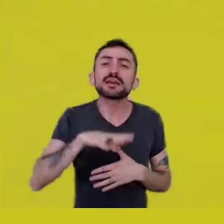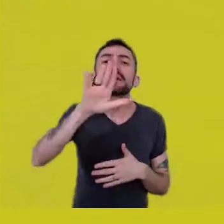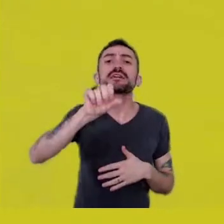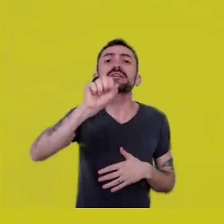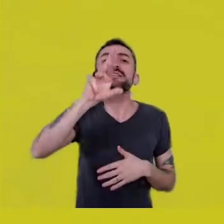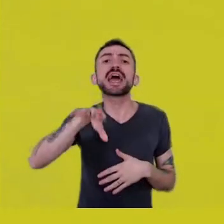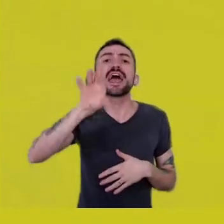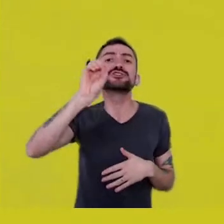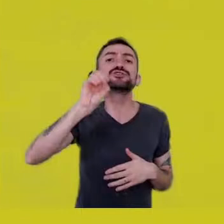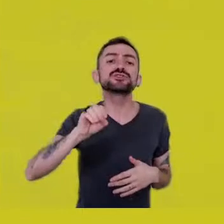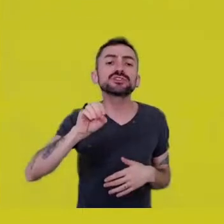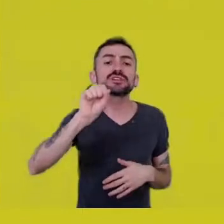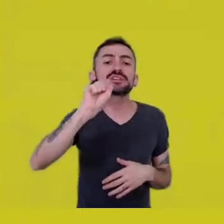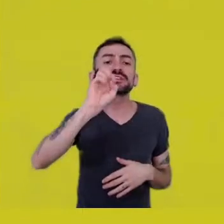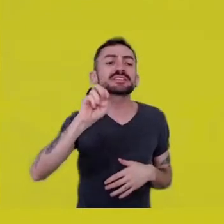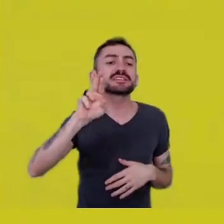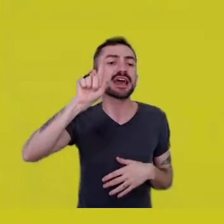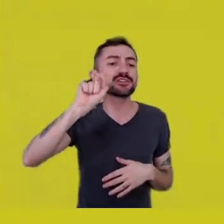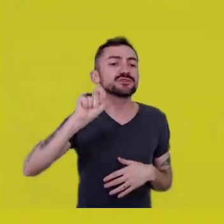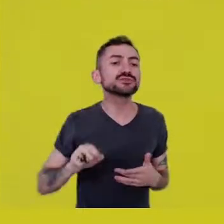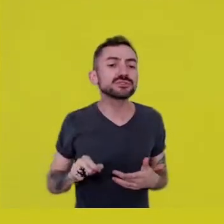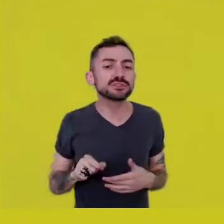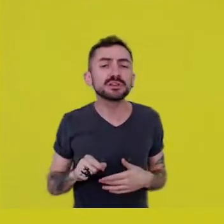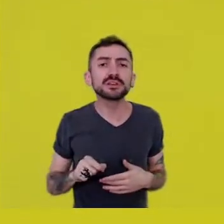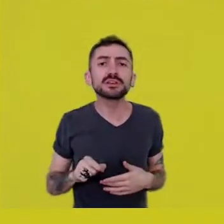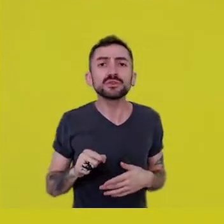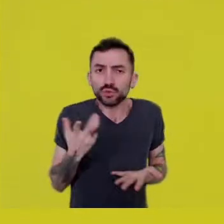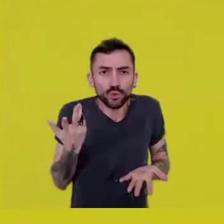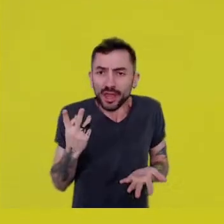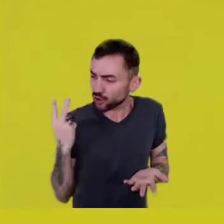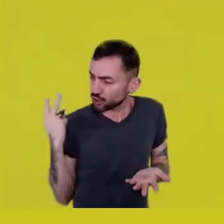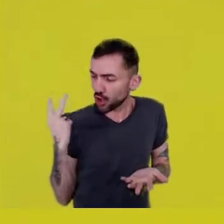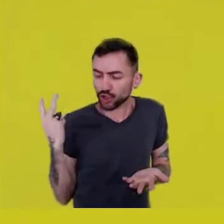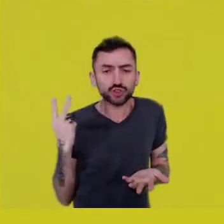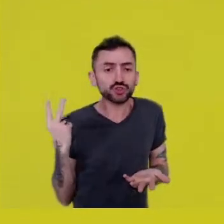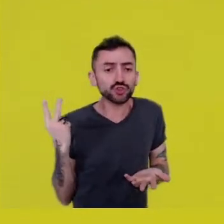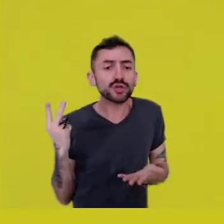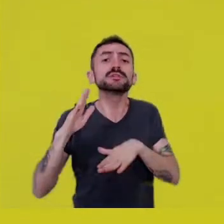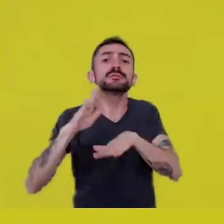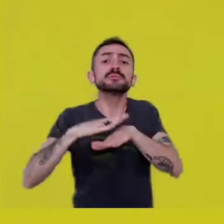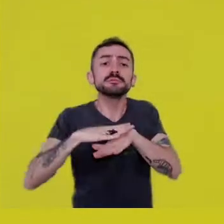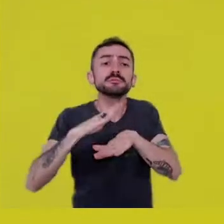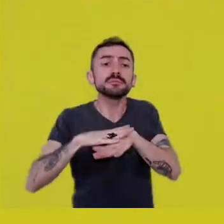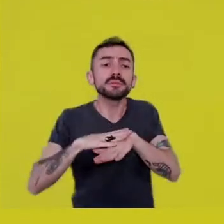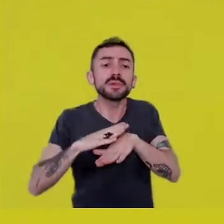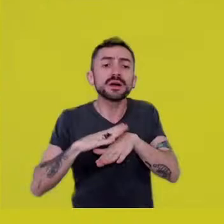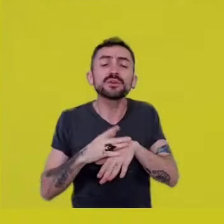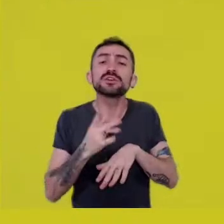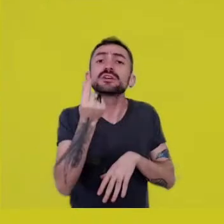What, Ailton? -I thought it was just us here. But who deposited that dough into Queiroz’s bank account?